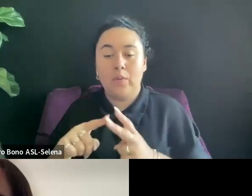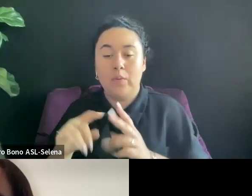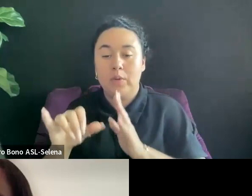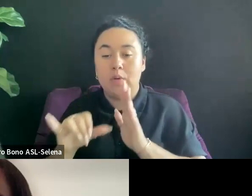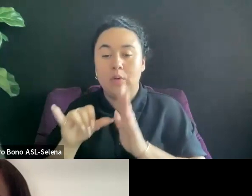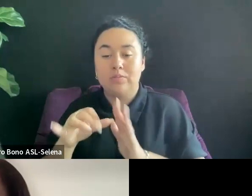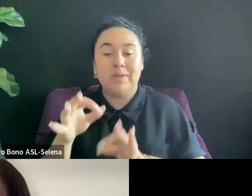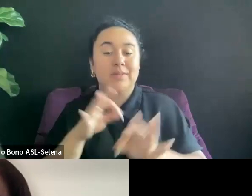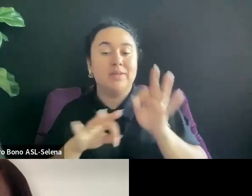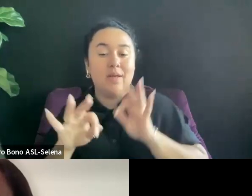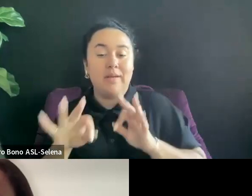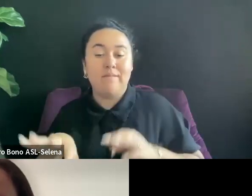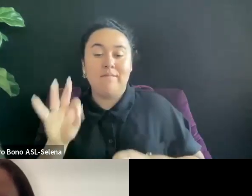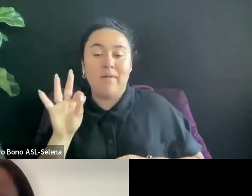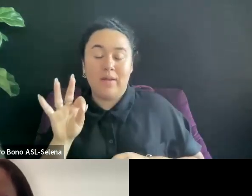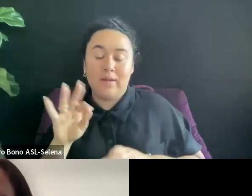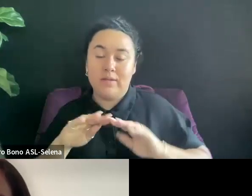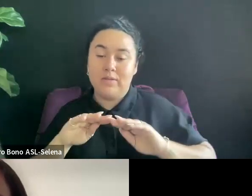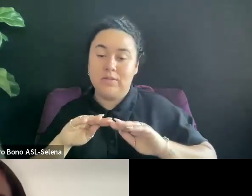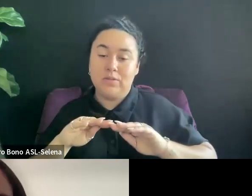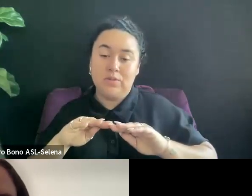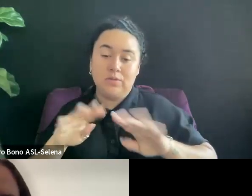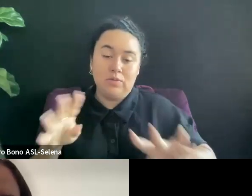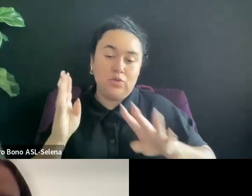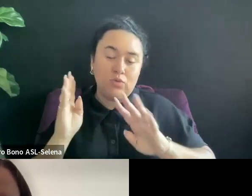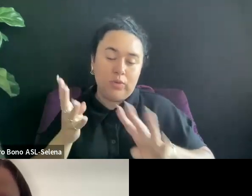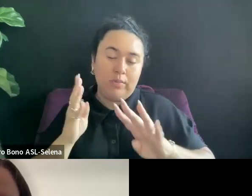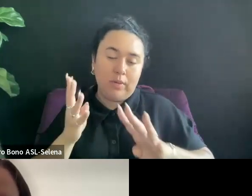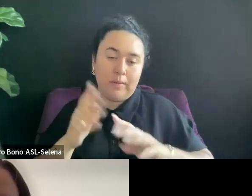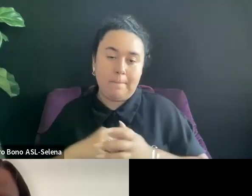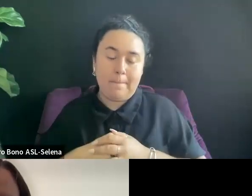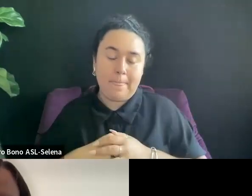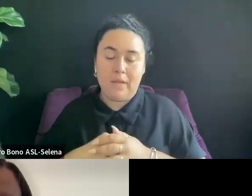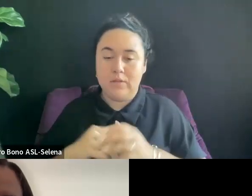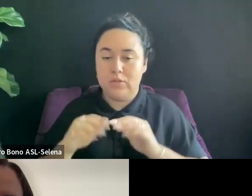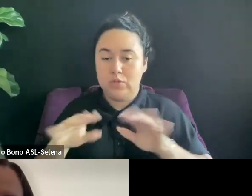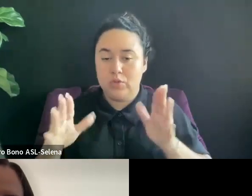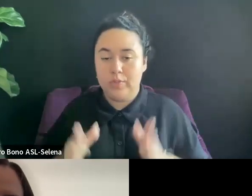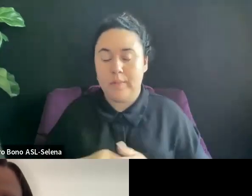I KIND OF LIKE TO GO BACK TO THE IDEA OF WHY YOU ARE PUTTING IT ON STREAMING.